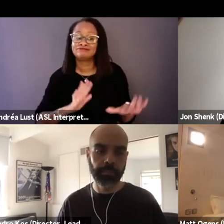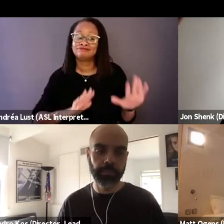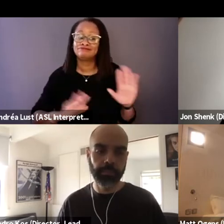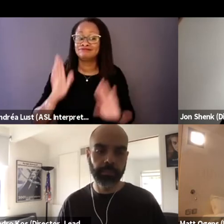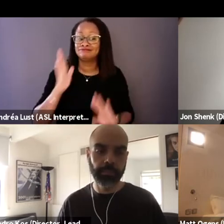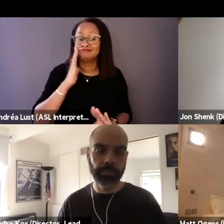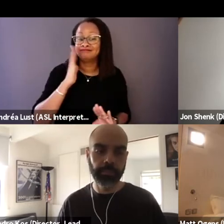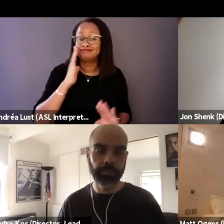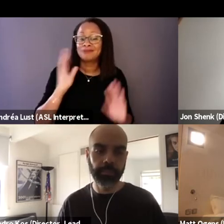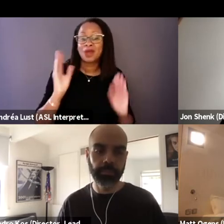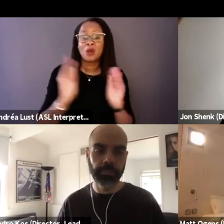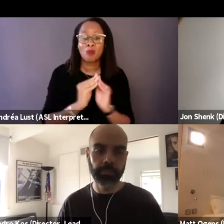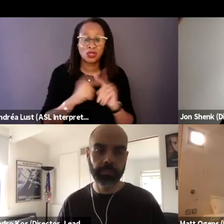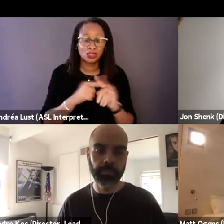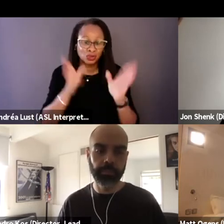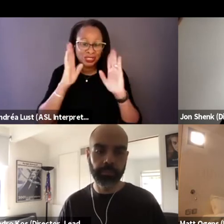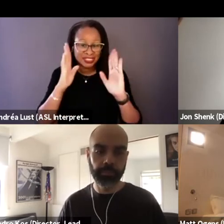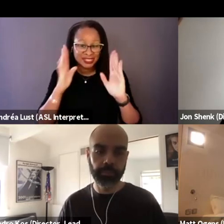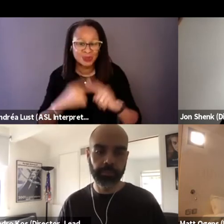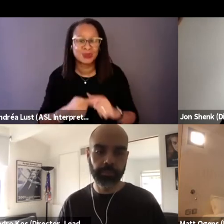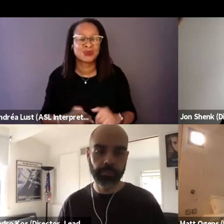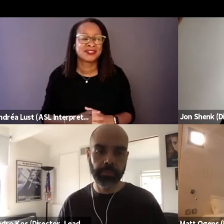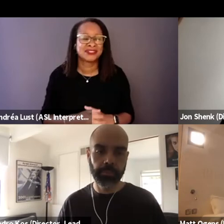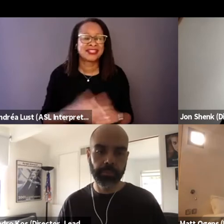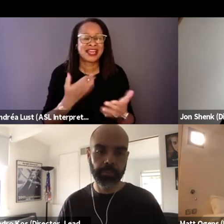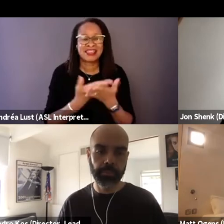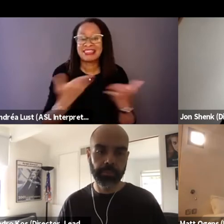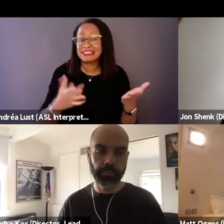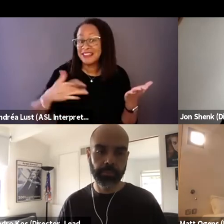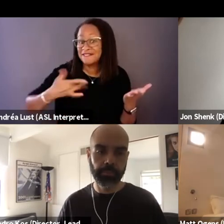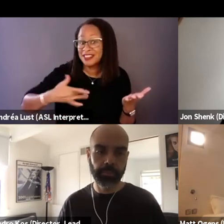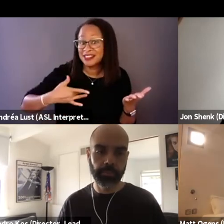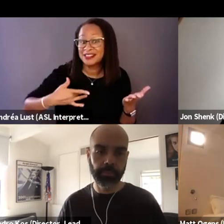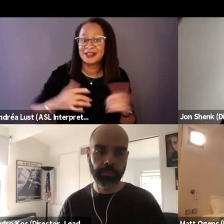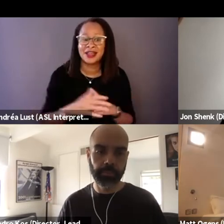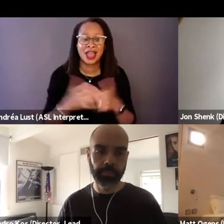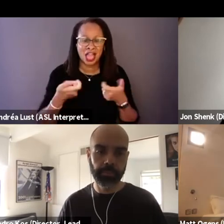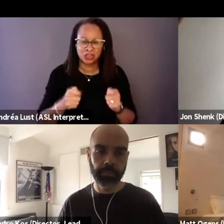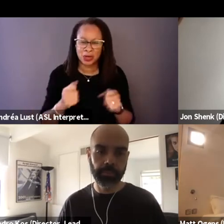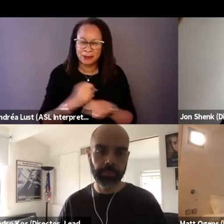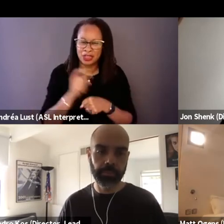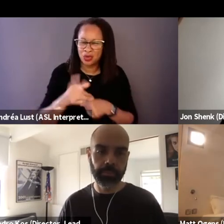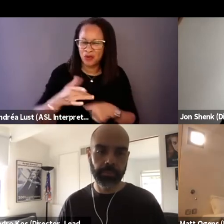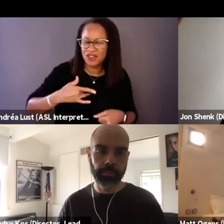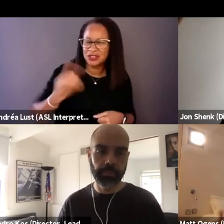more to listen to things they feel, I tried to make you feel something, even in the music,